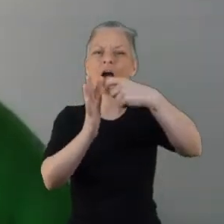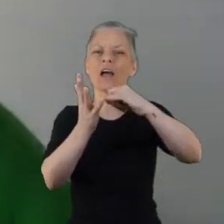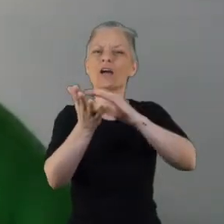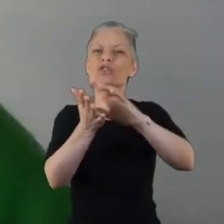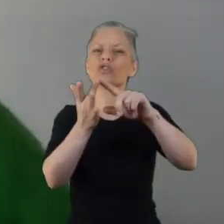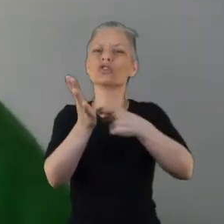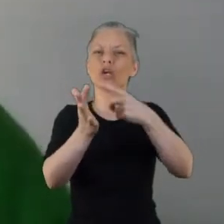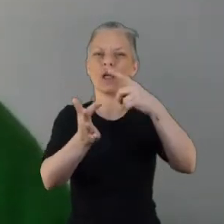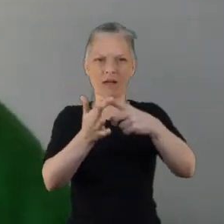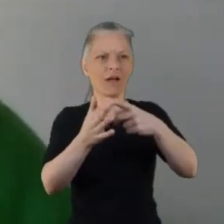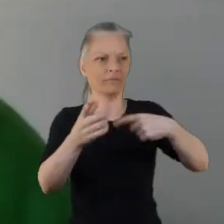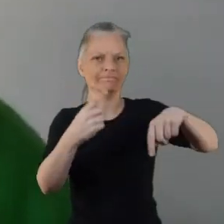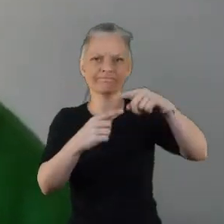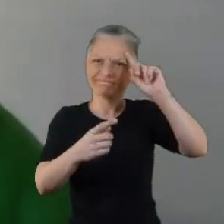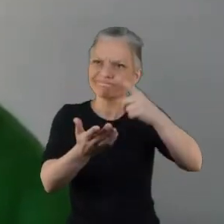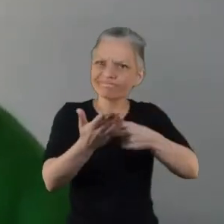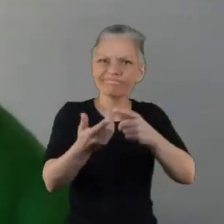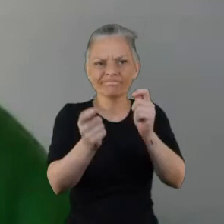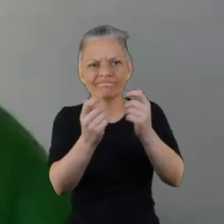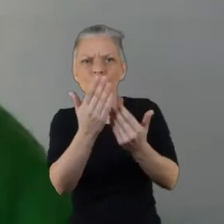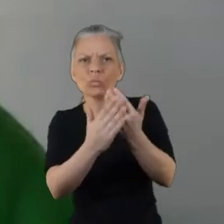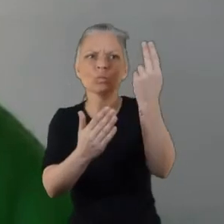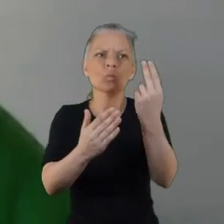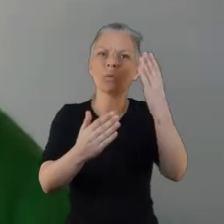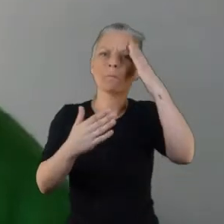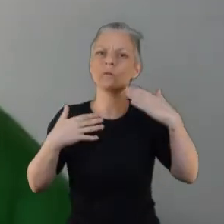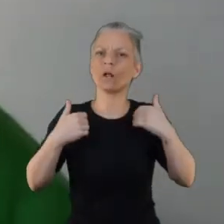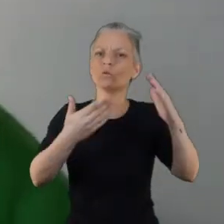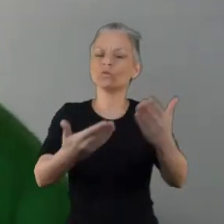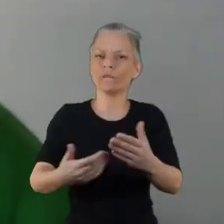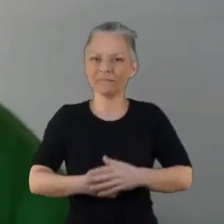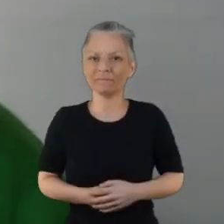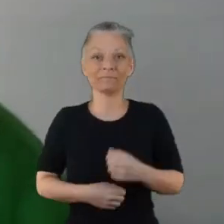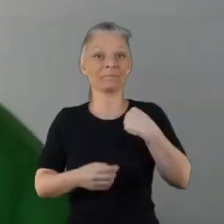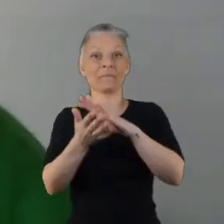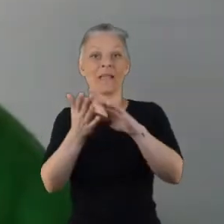I’m Hannah I'm one of the Network Officers for Scottish Recovery Network and I'm joined